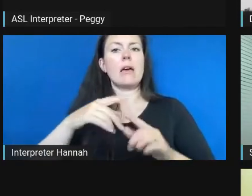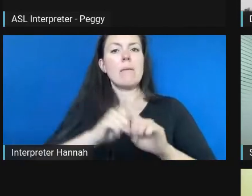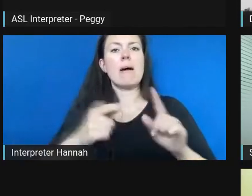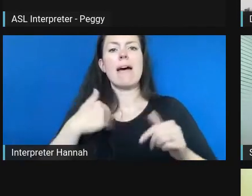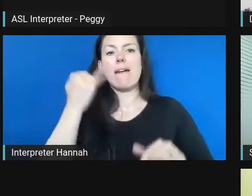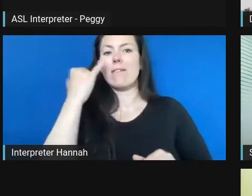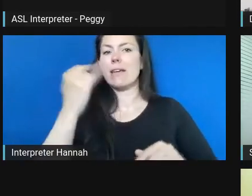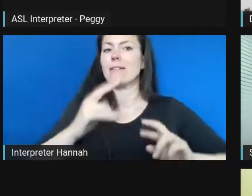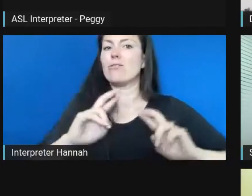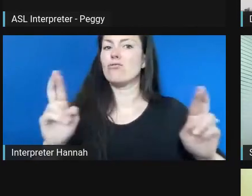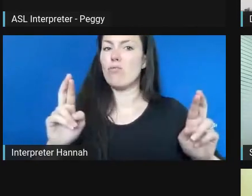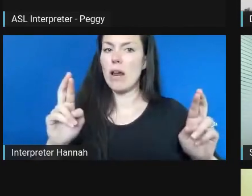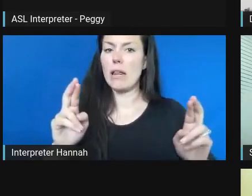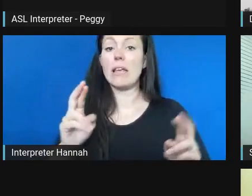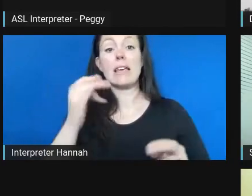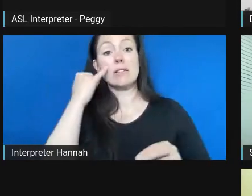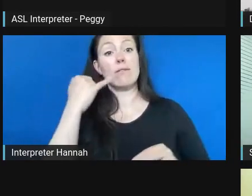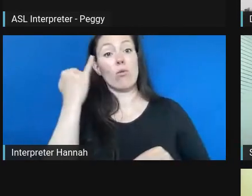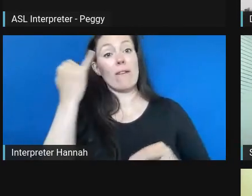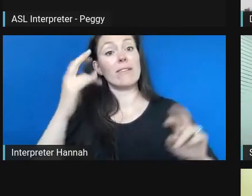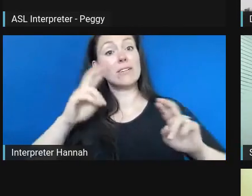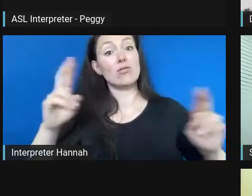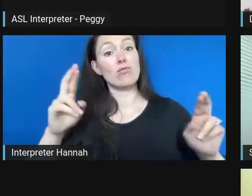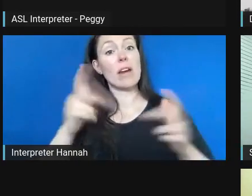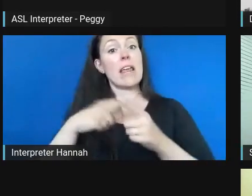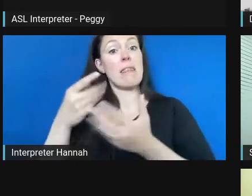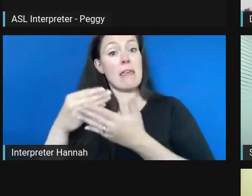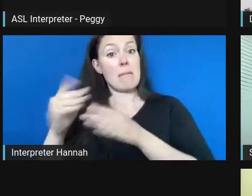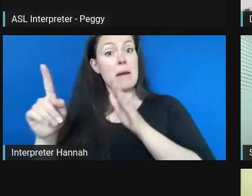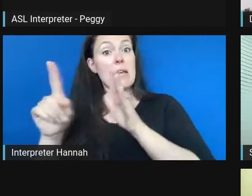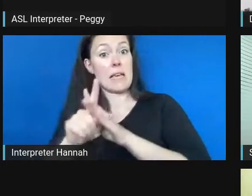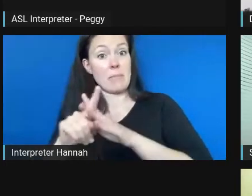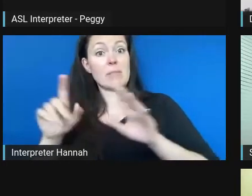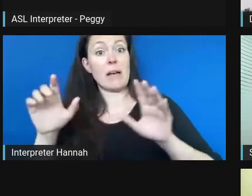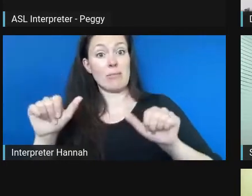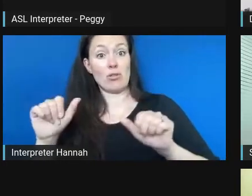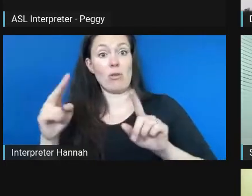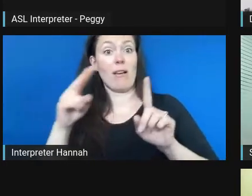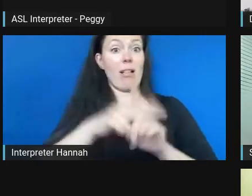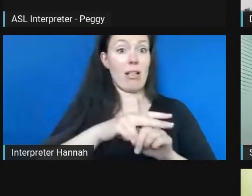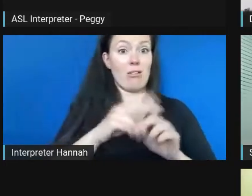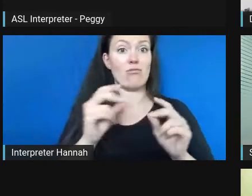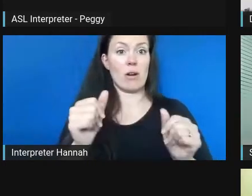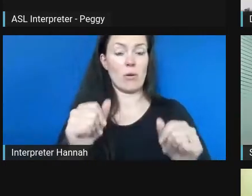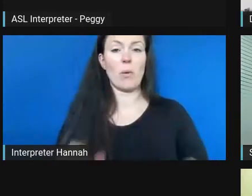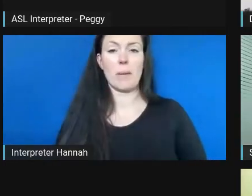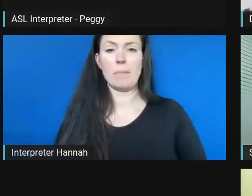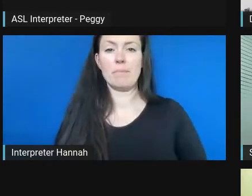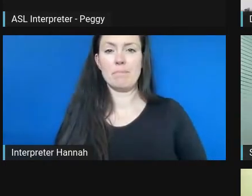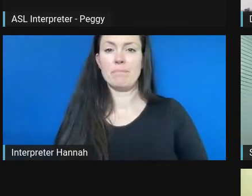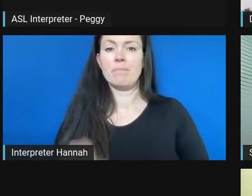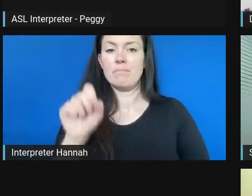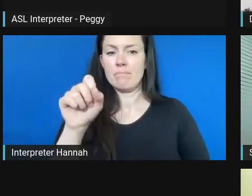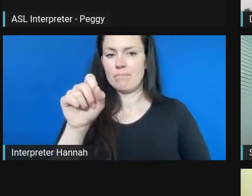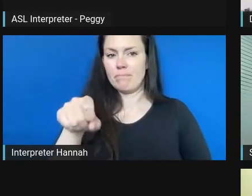funding opportunities come up, it's great to have something ready to go. I'll echo that, that often we will